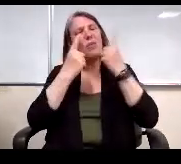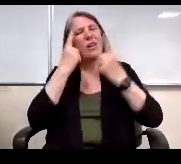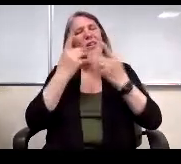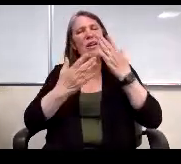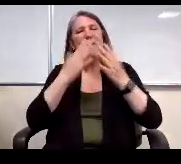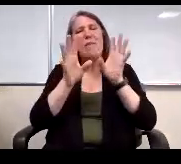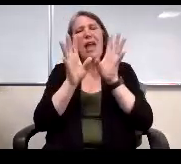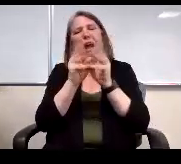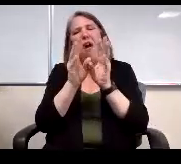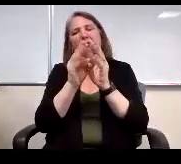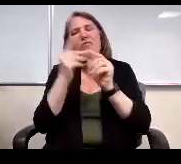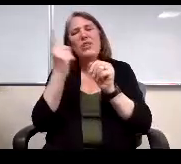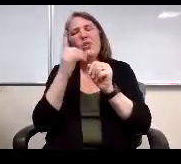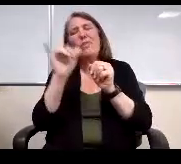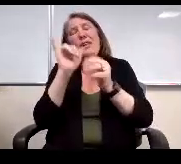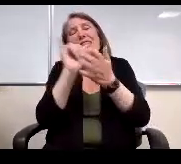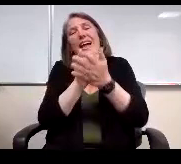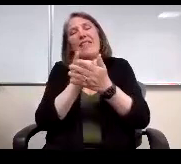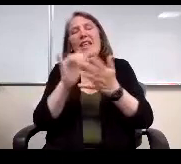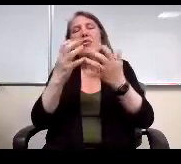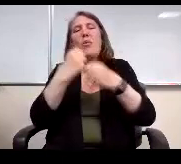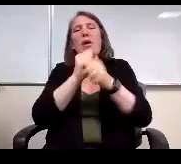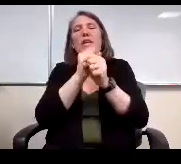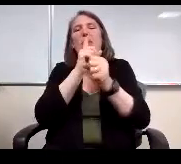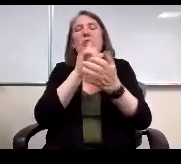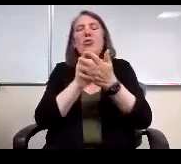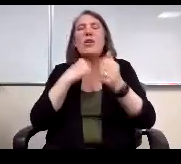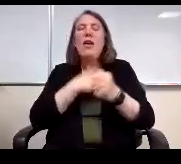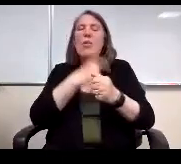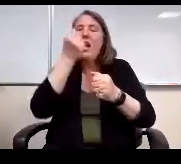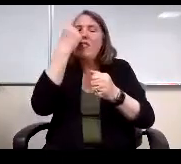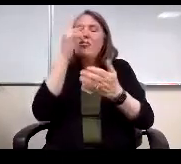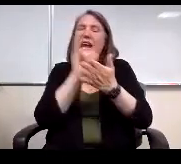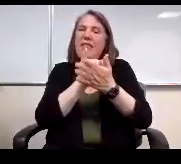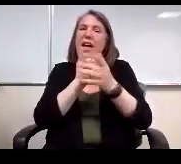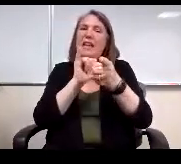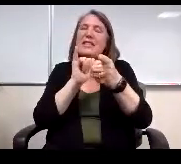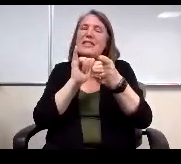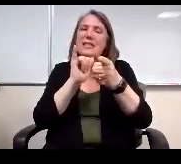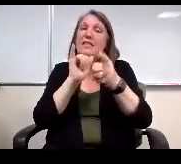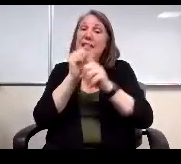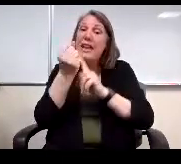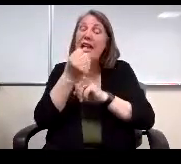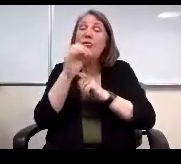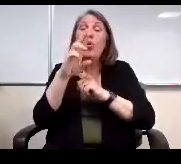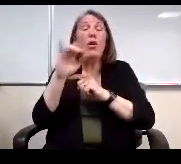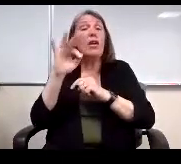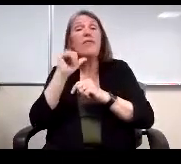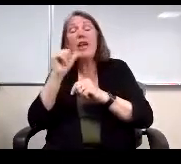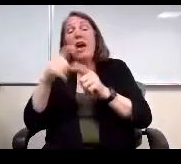so I want to make sure that we understand that that's the case, or if it's not, then that person